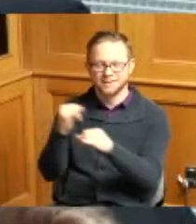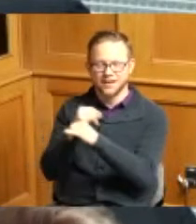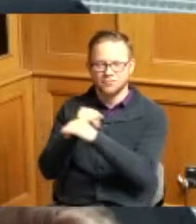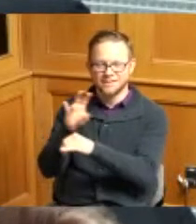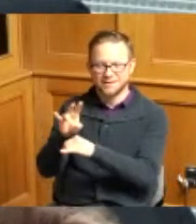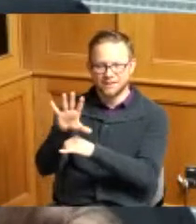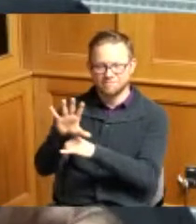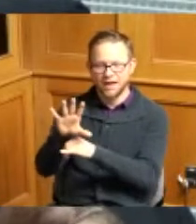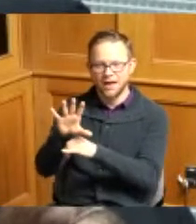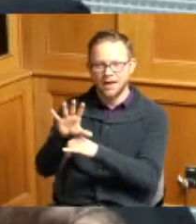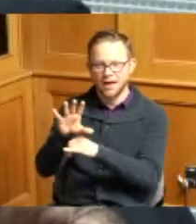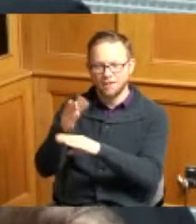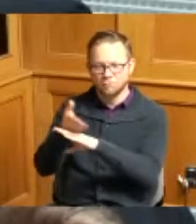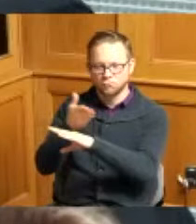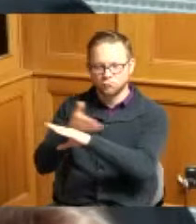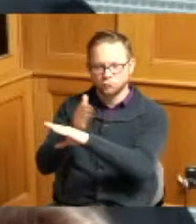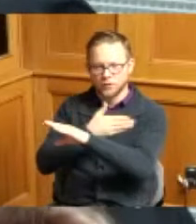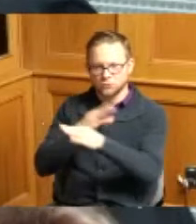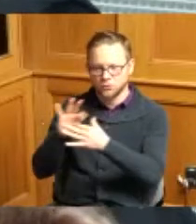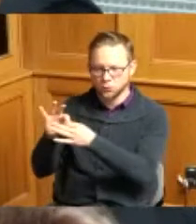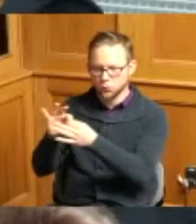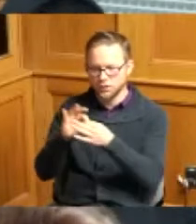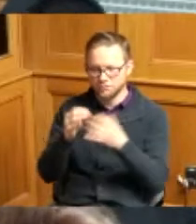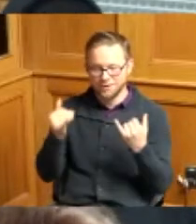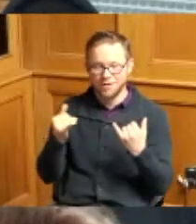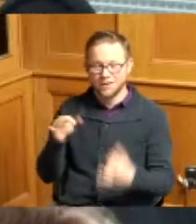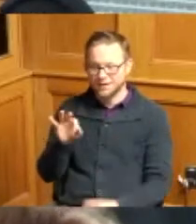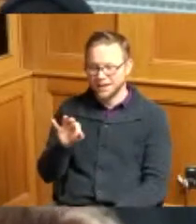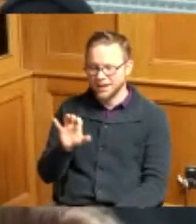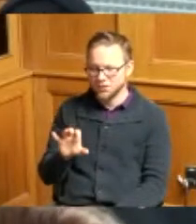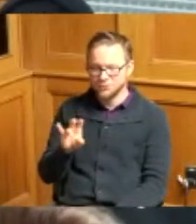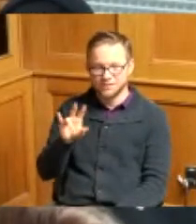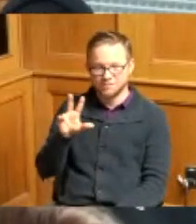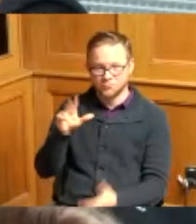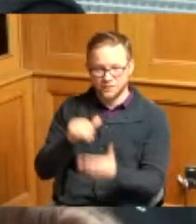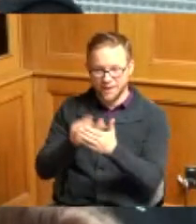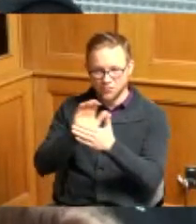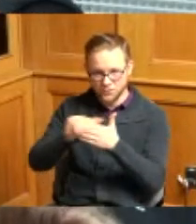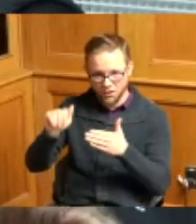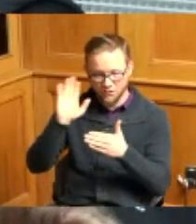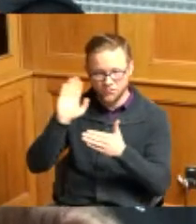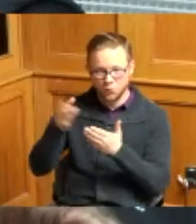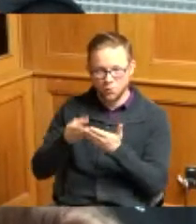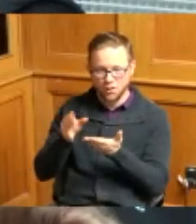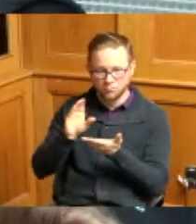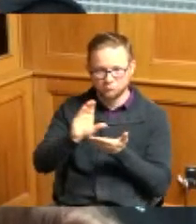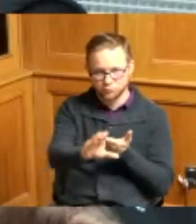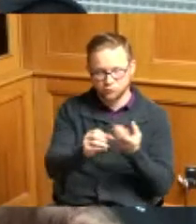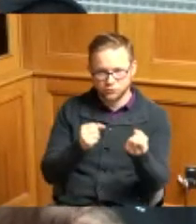the current request is for 973 thousand dollars in construction funding for this capital project